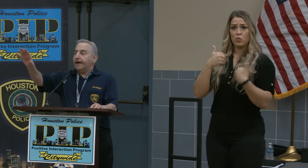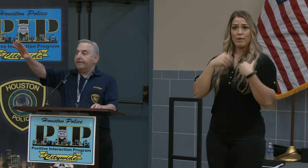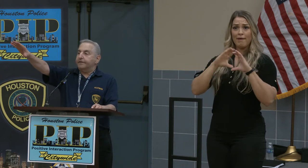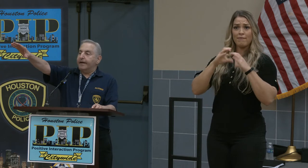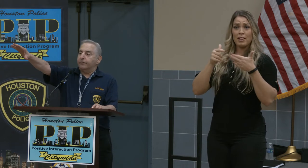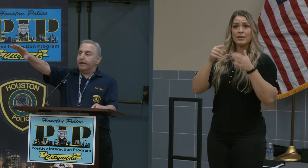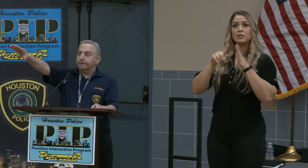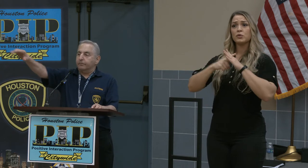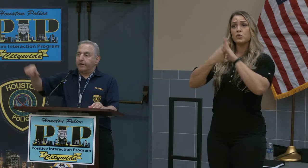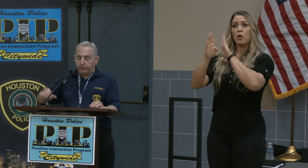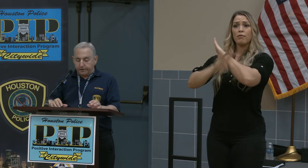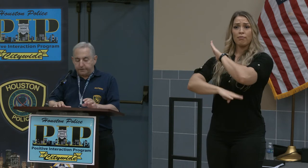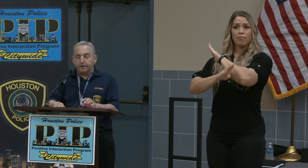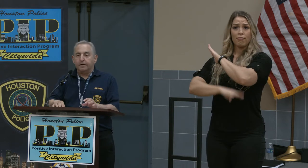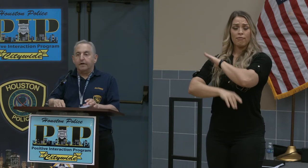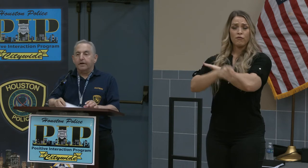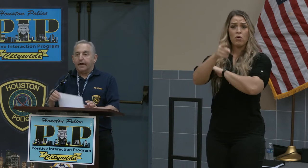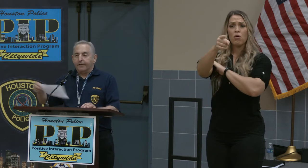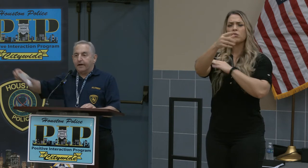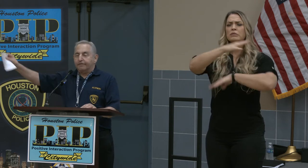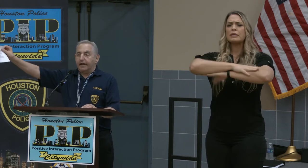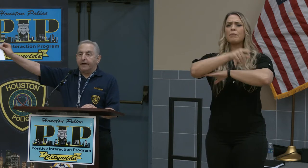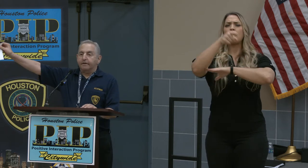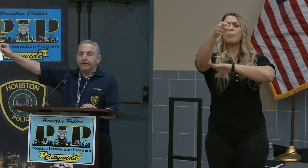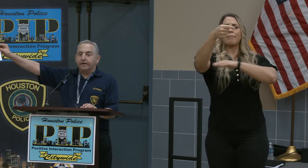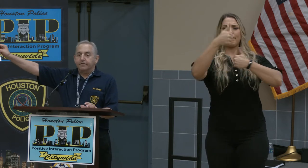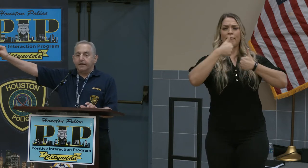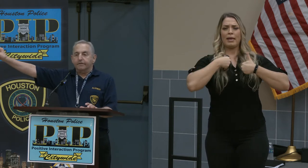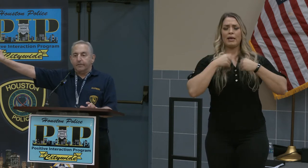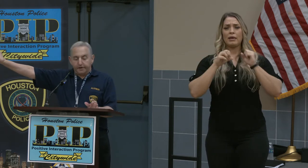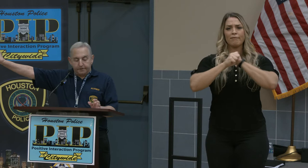And the table next to where you registered, I've got a flyer that gives you the information.